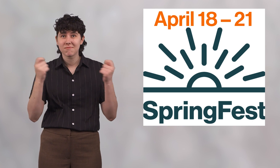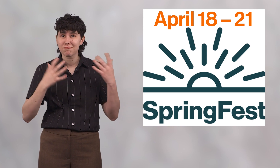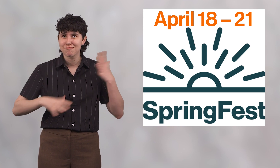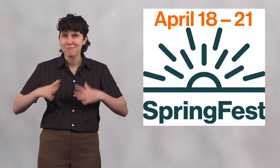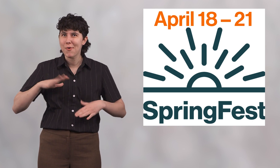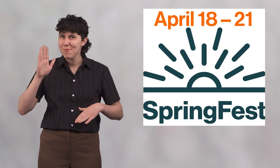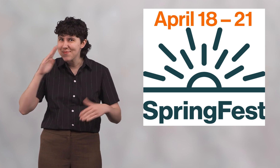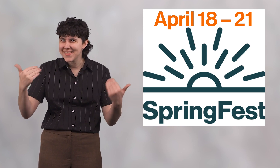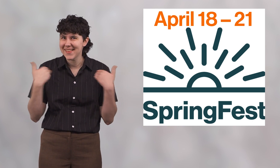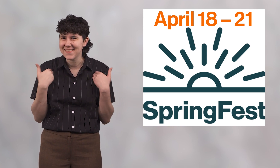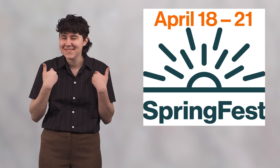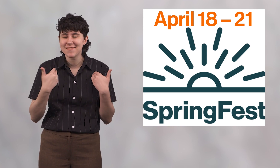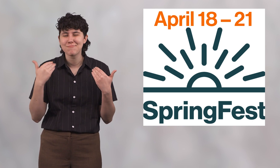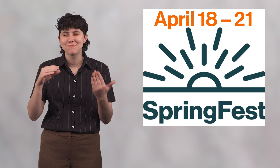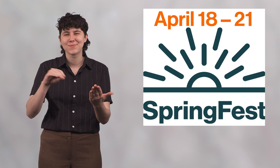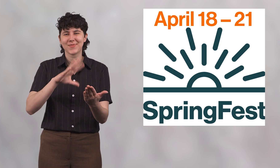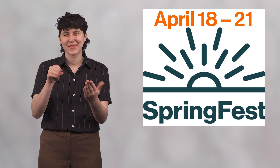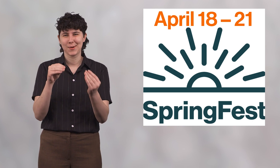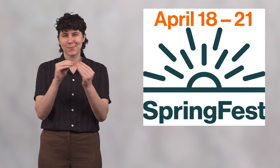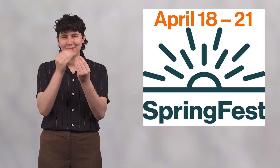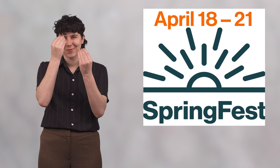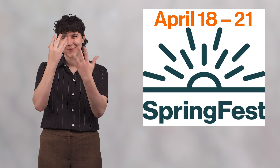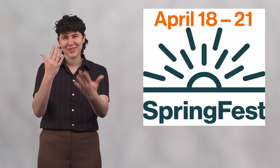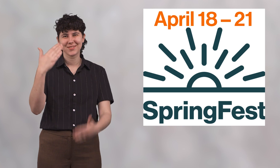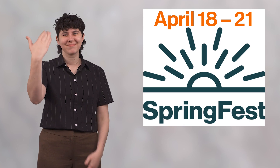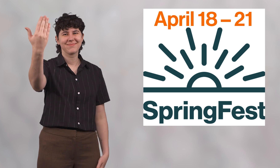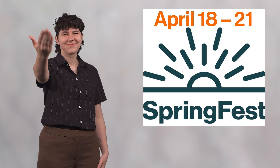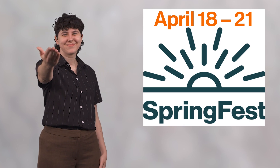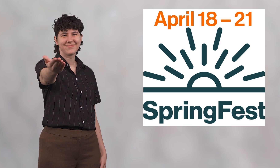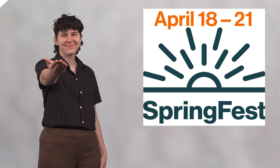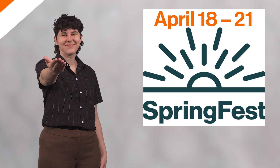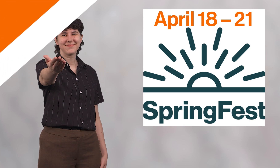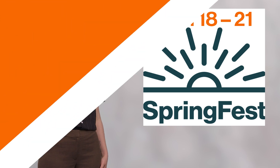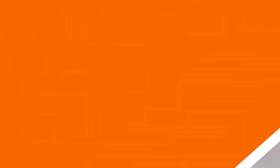SpringFest swag will be available! Scan the QR code for more information.